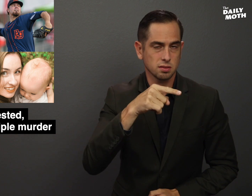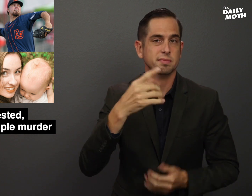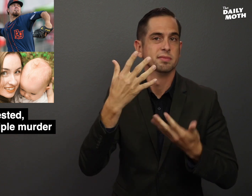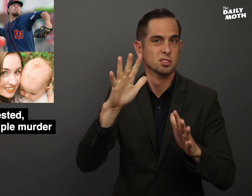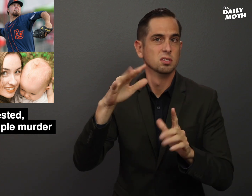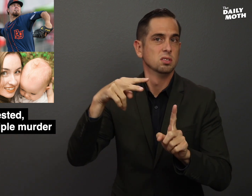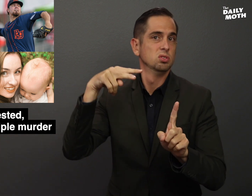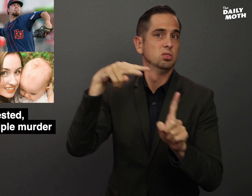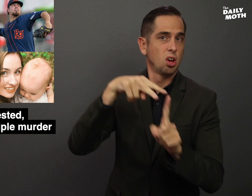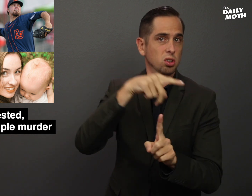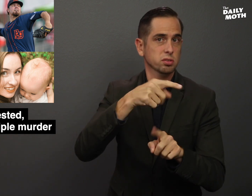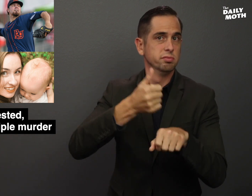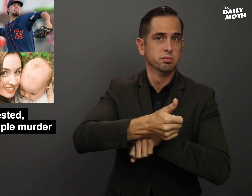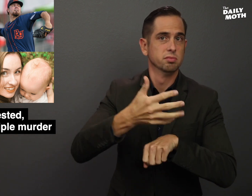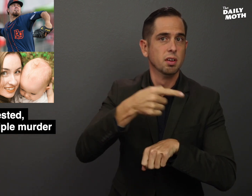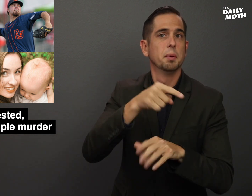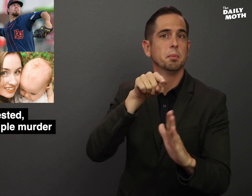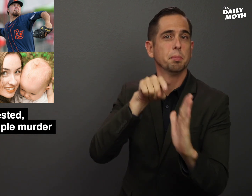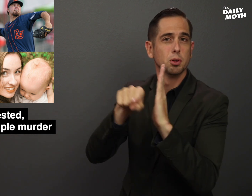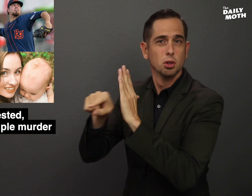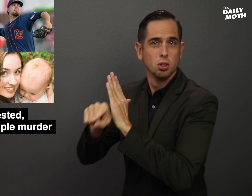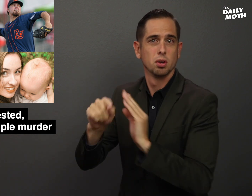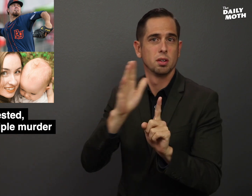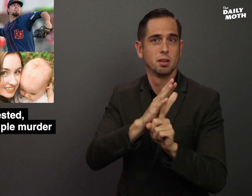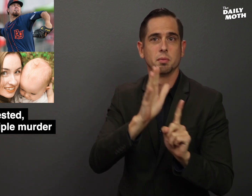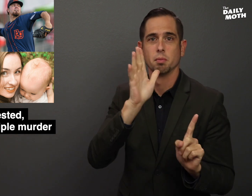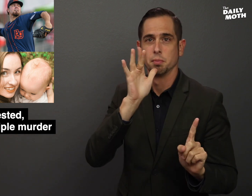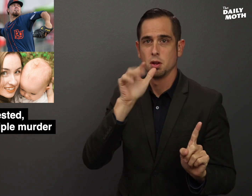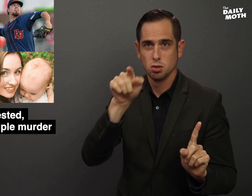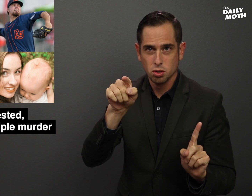and he has been charged with murdering his mother,